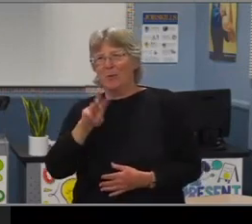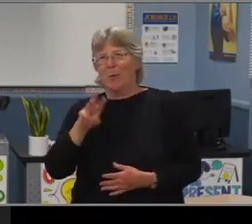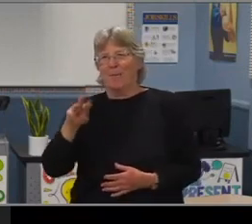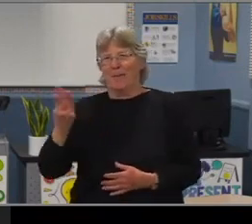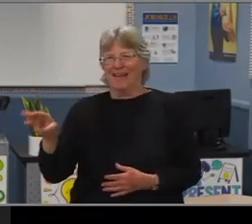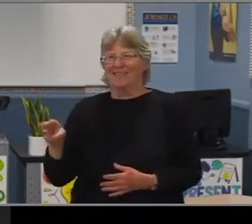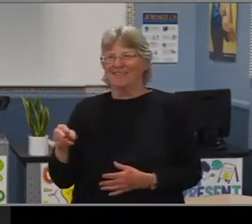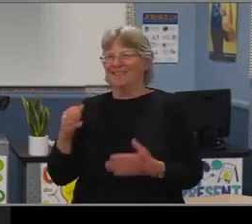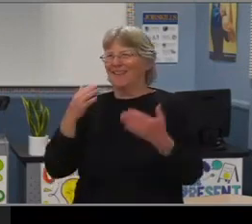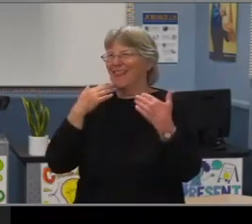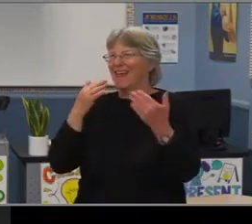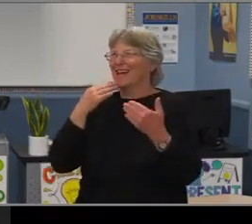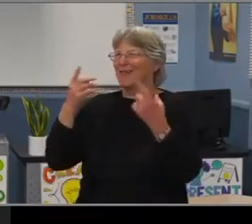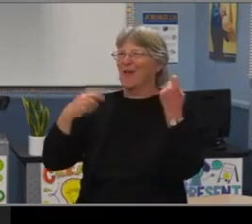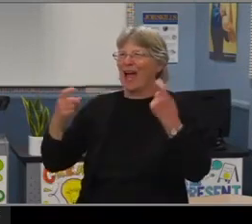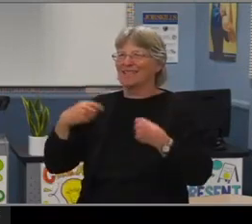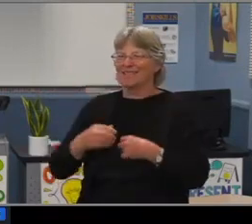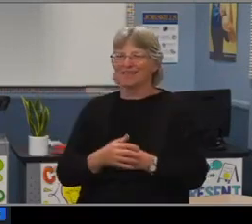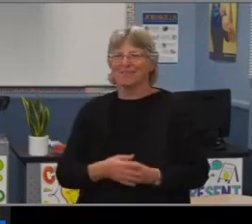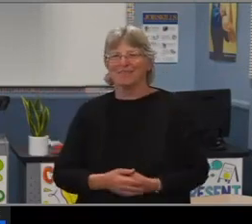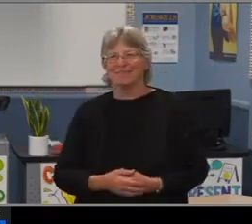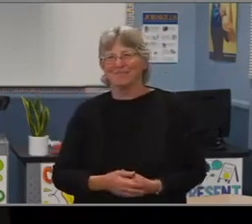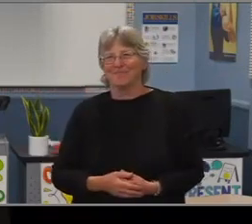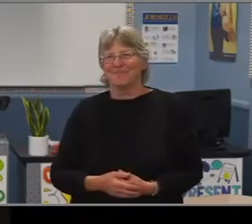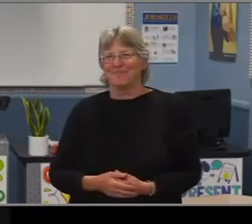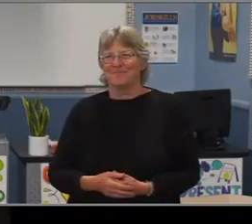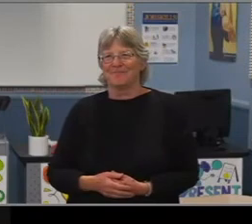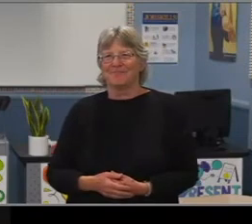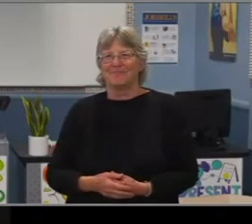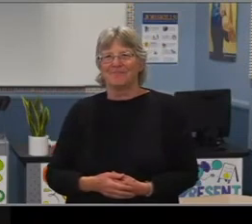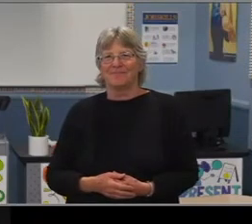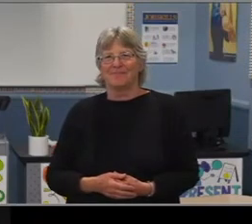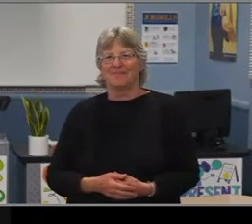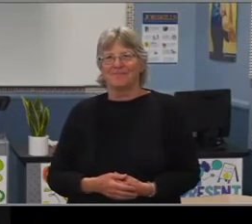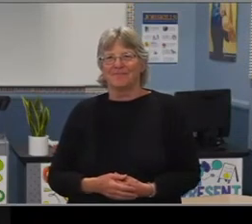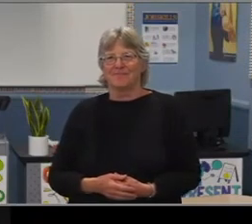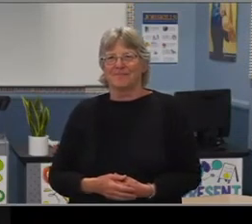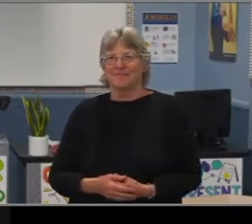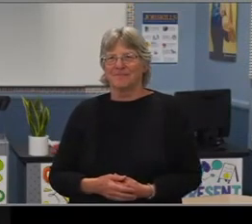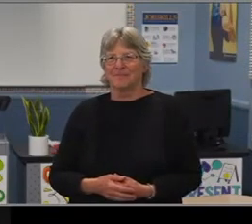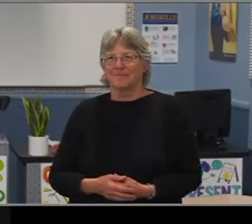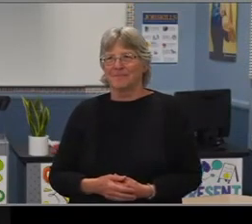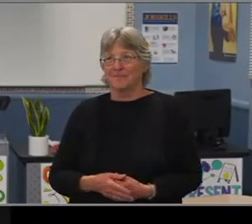Thank you for asking. Thank you and we understand that you may be busy